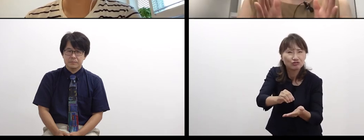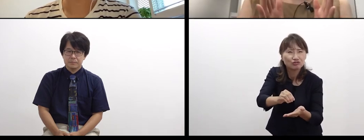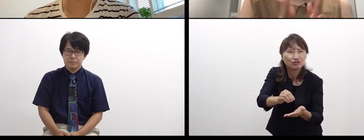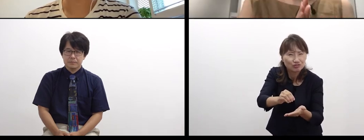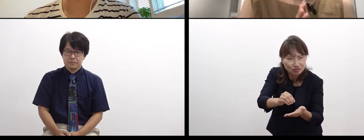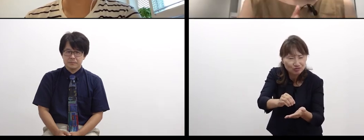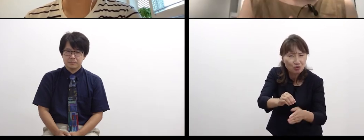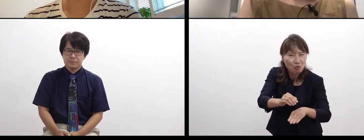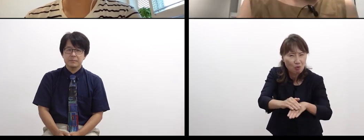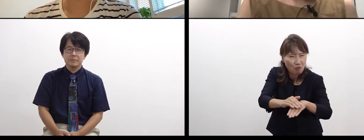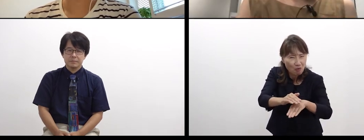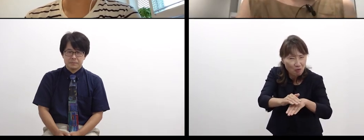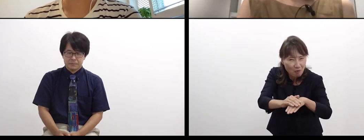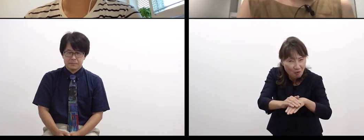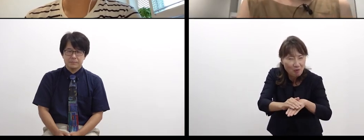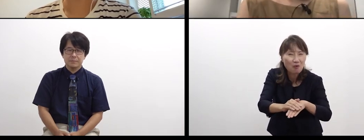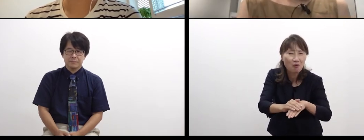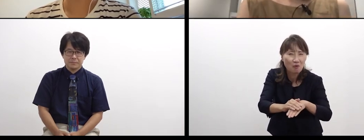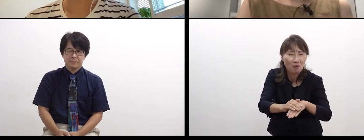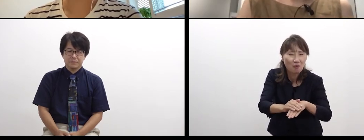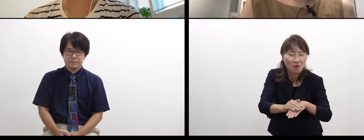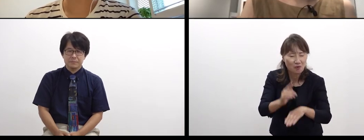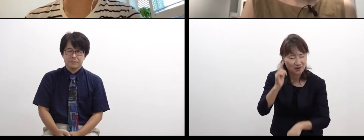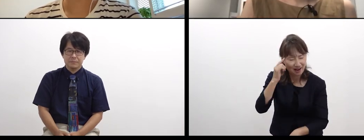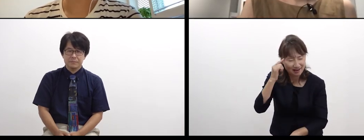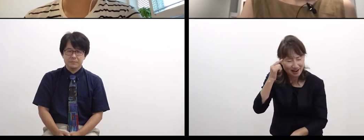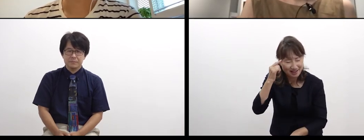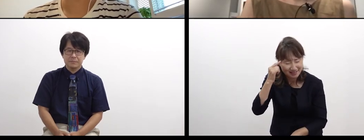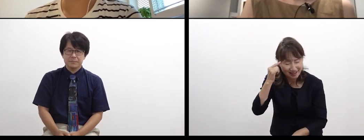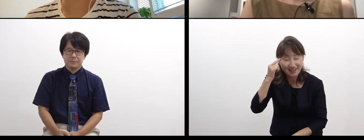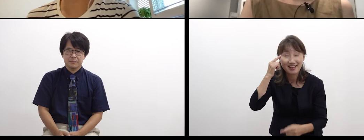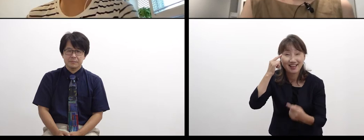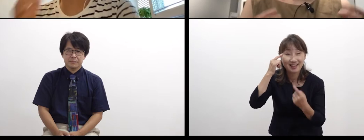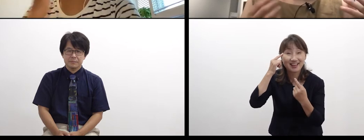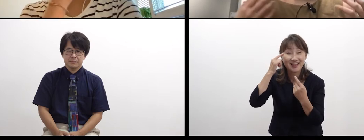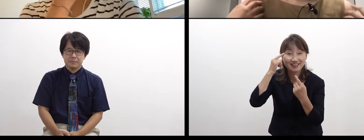more simply, more clearly.